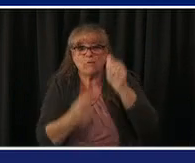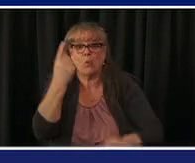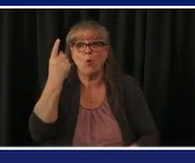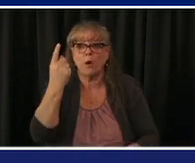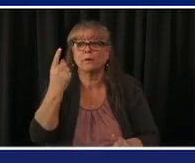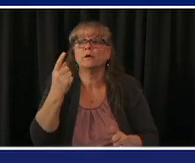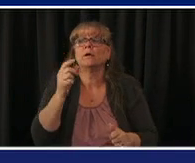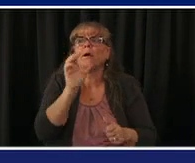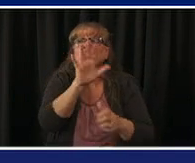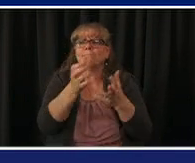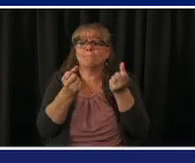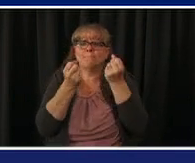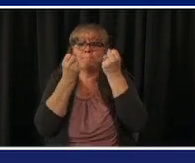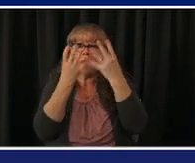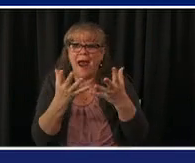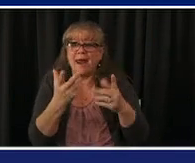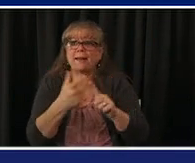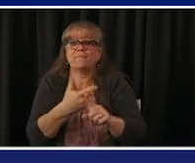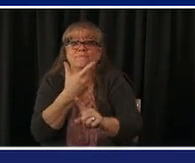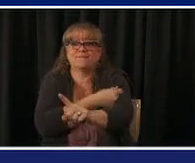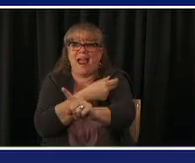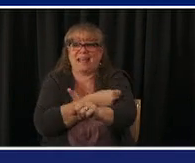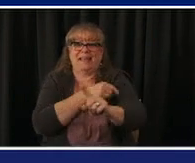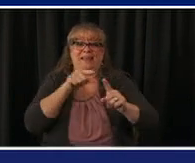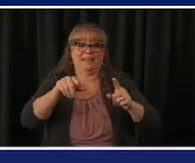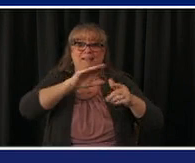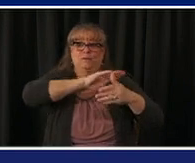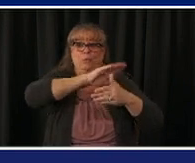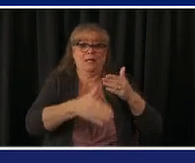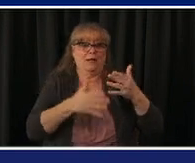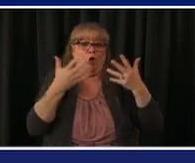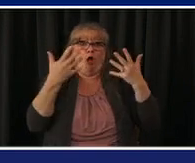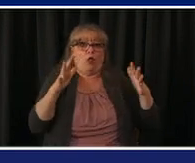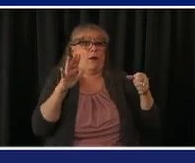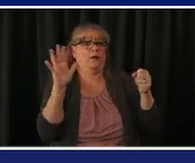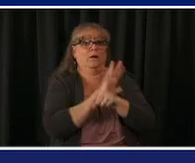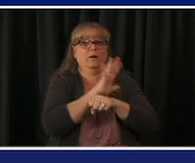for next weekend are already booked and they're booked by people 50 and up which is wonderful